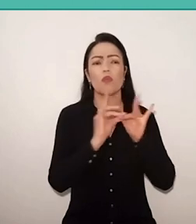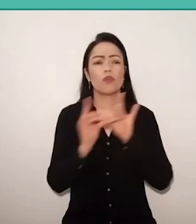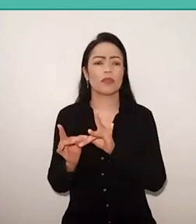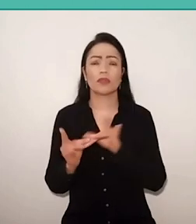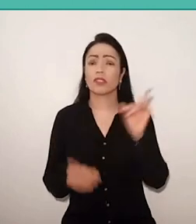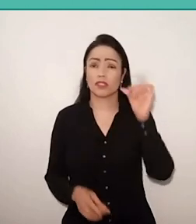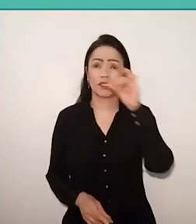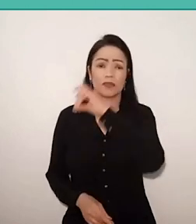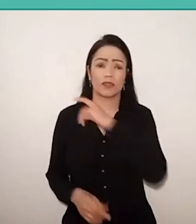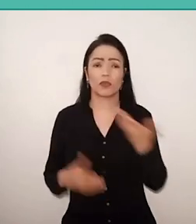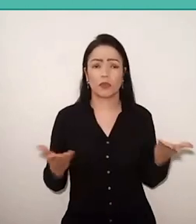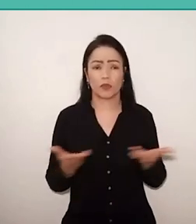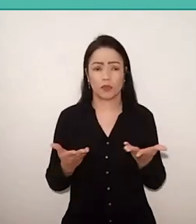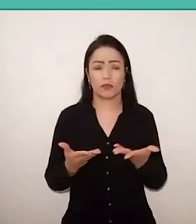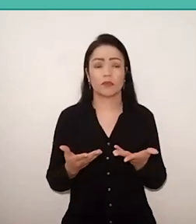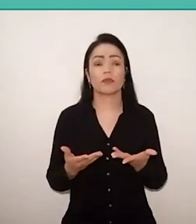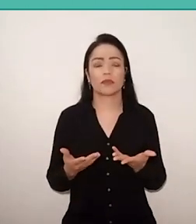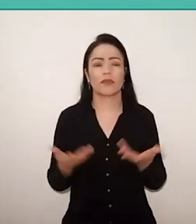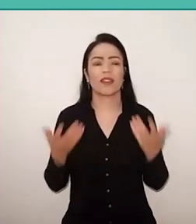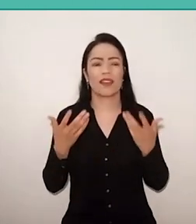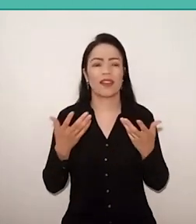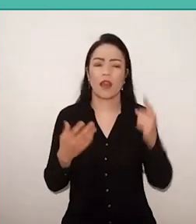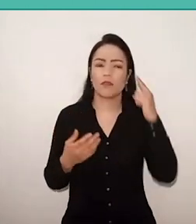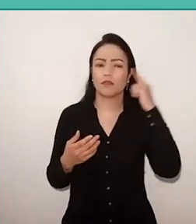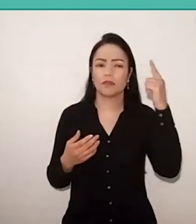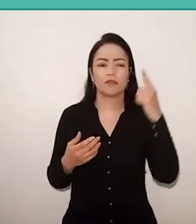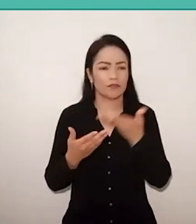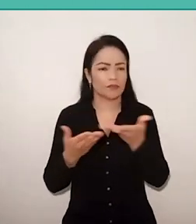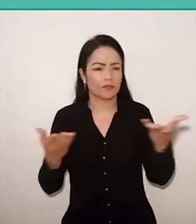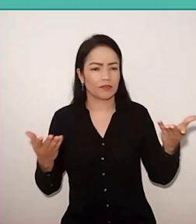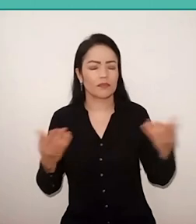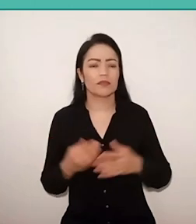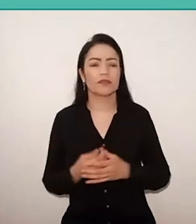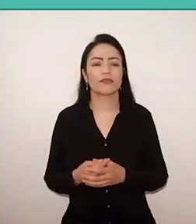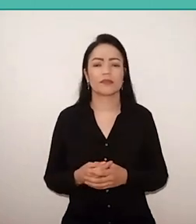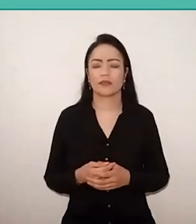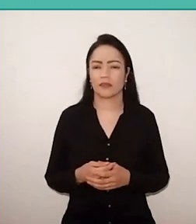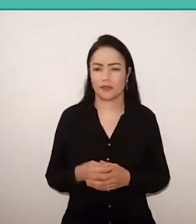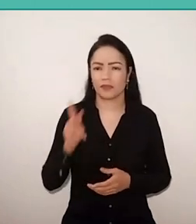I wanted to remember, Bel and companions, that professor Sergio and professor Akkari